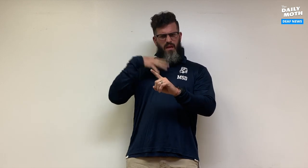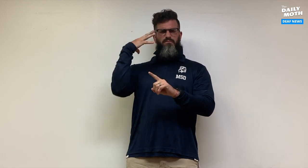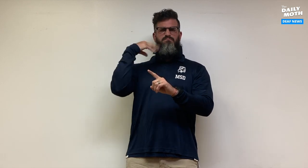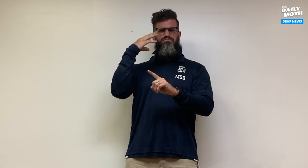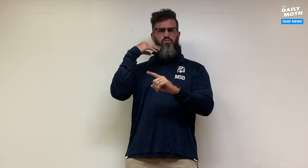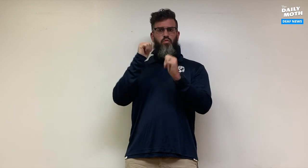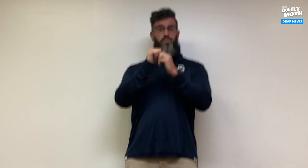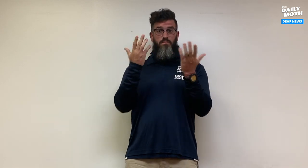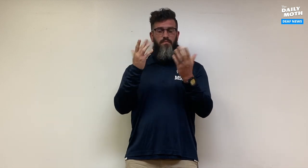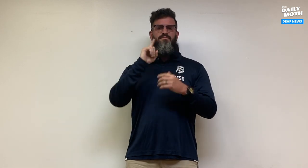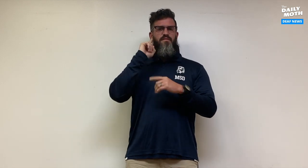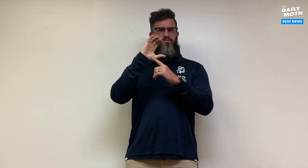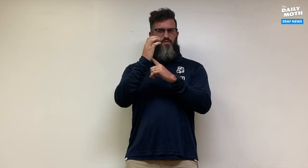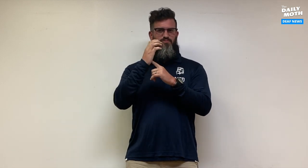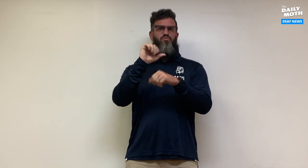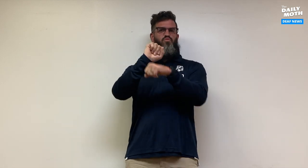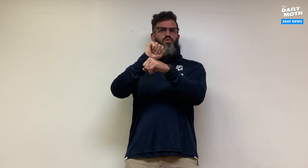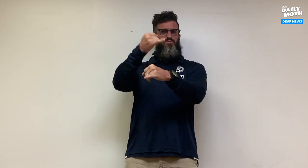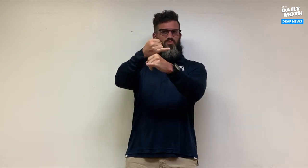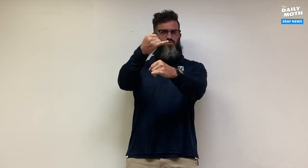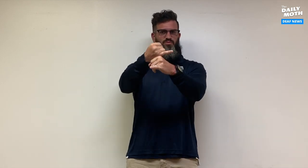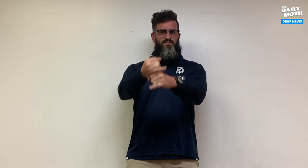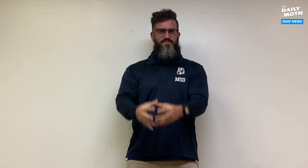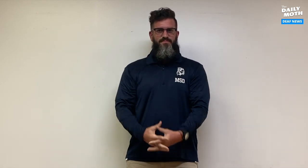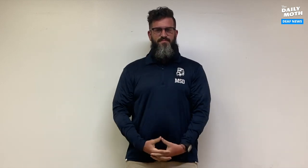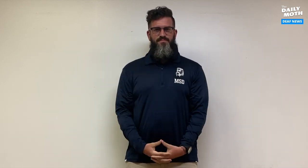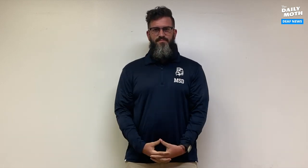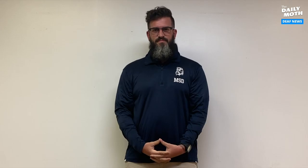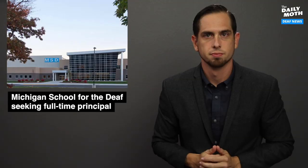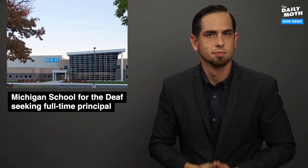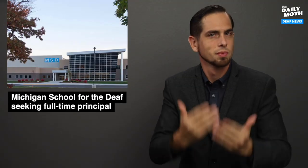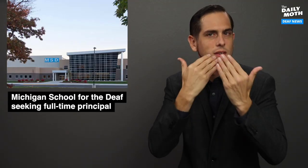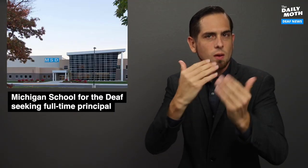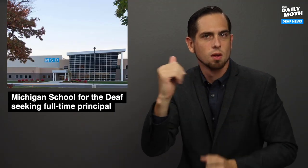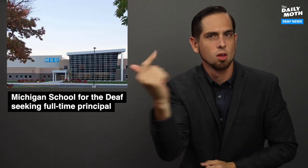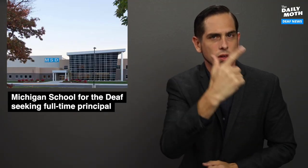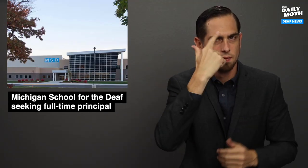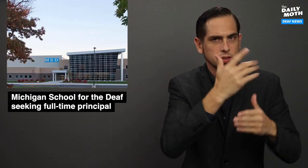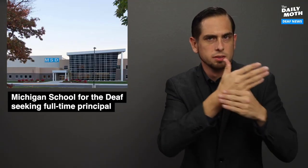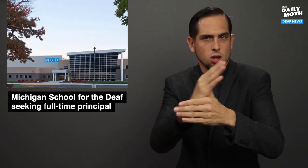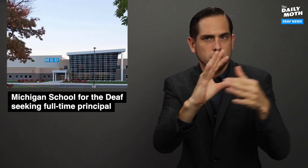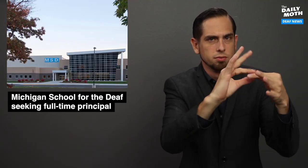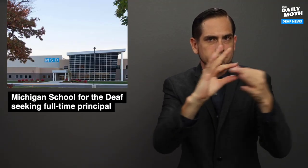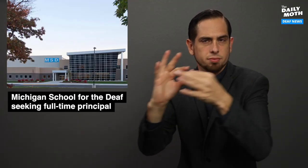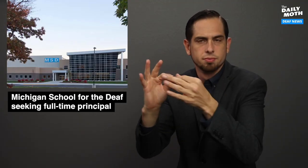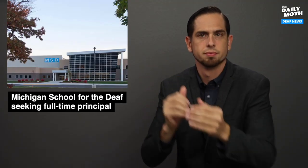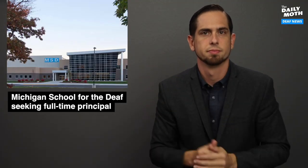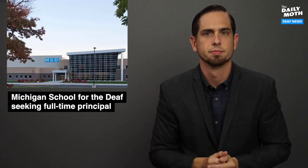meaningful experience with deaf culture and working in a deaf school. Thank you all for sharing.